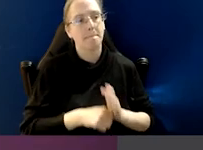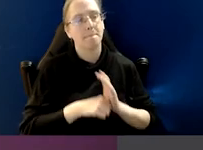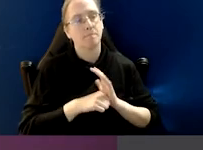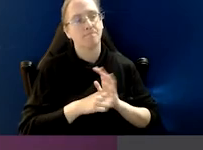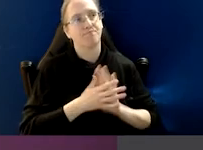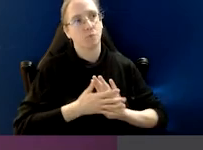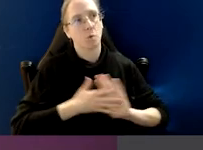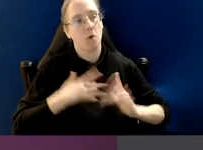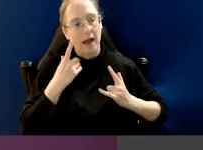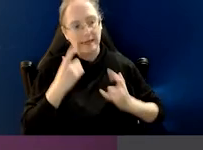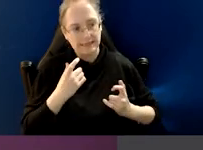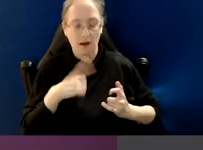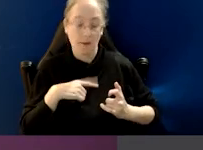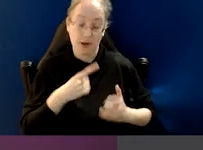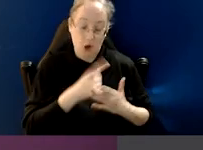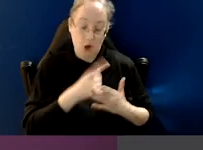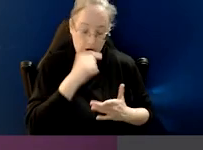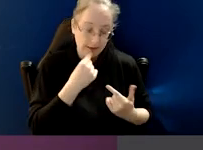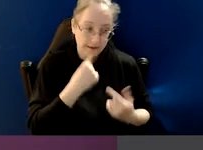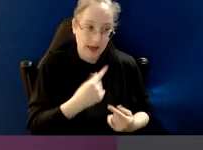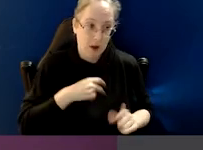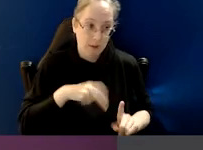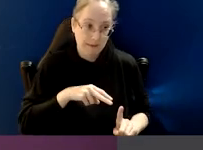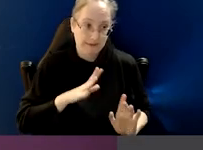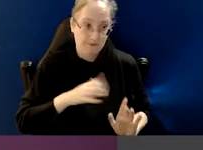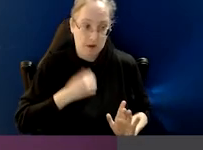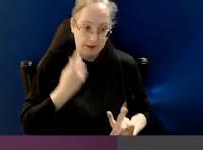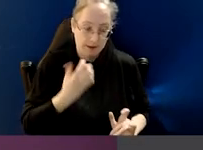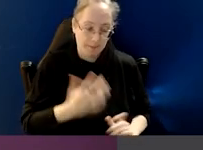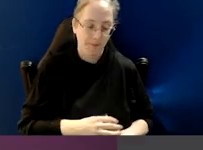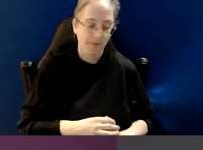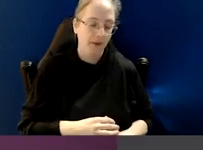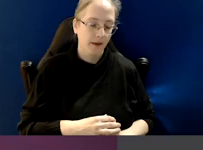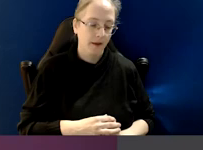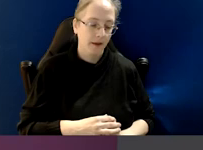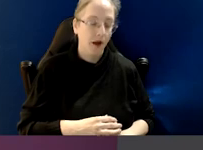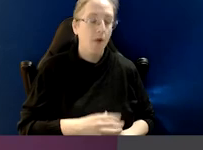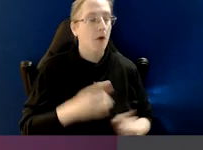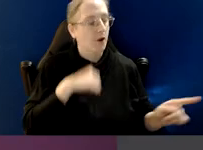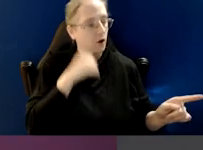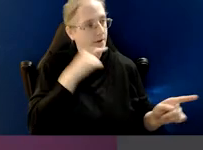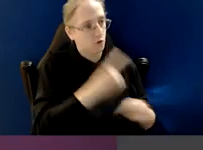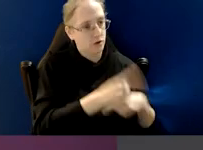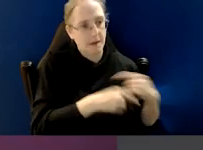it can only be impressionistic is that there is more confidence, despite what I said earlier about fear.